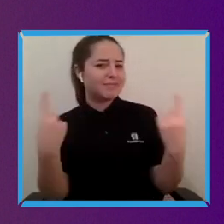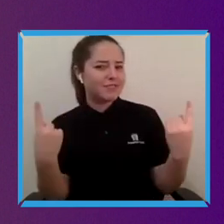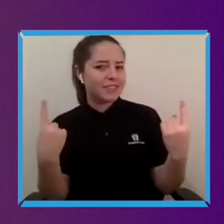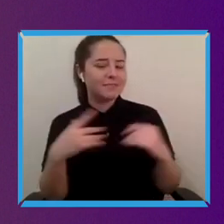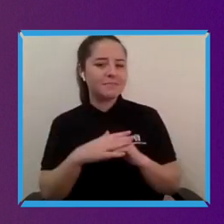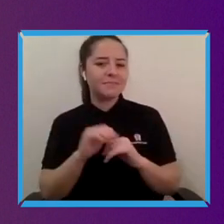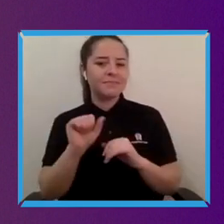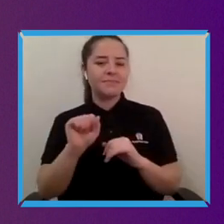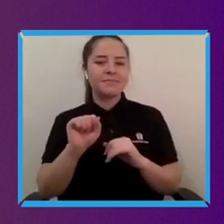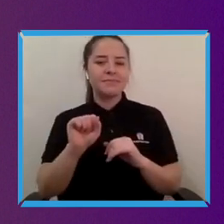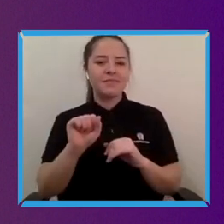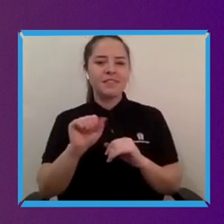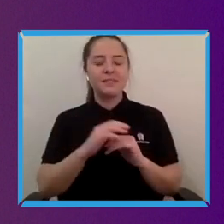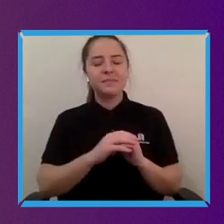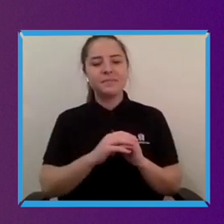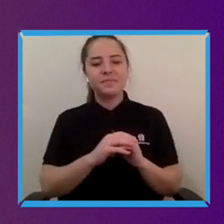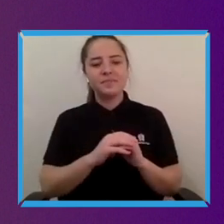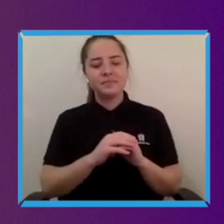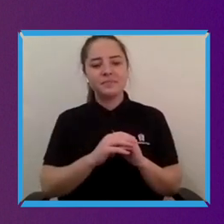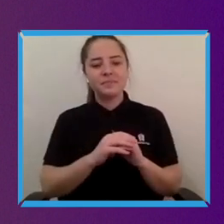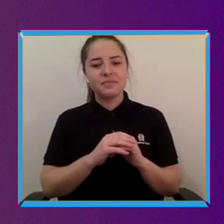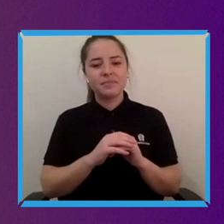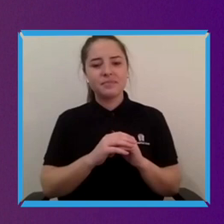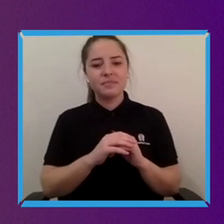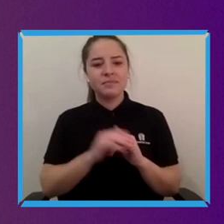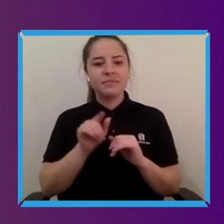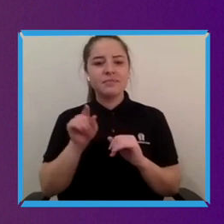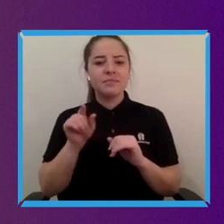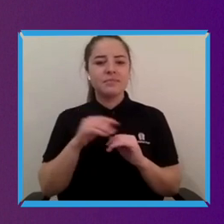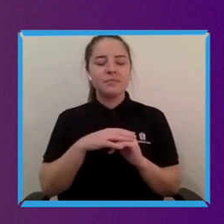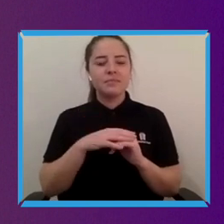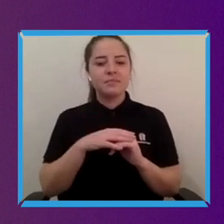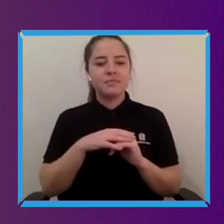of understanding um uh this idea of individual versus